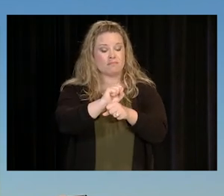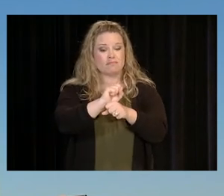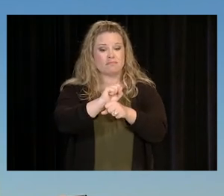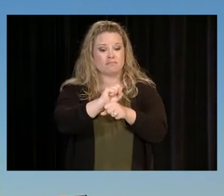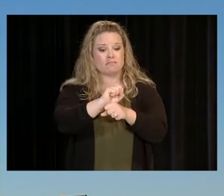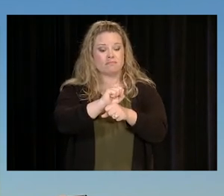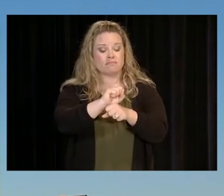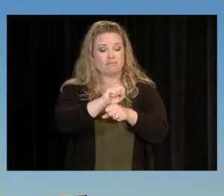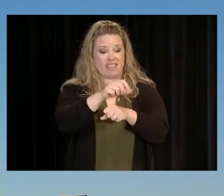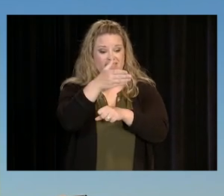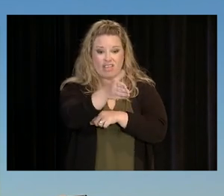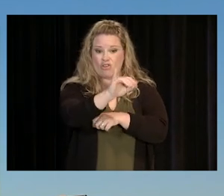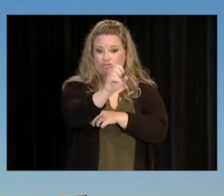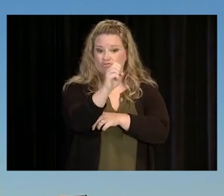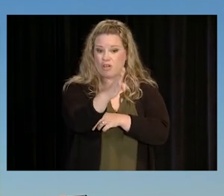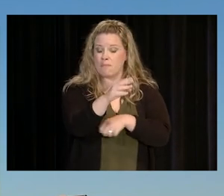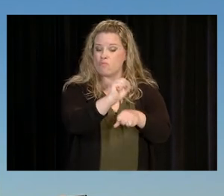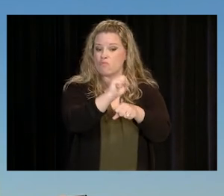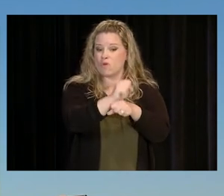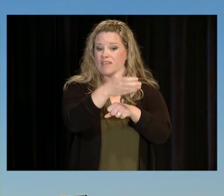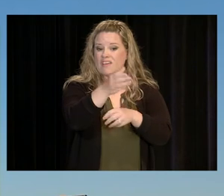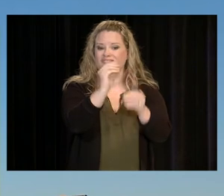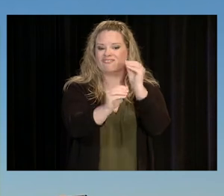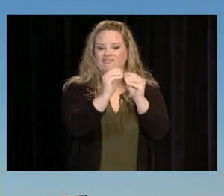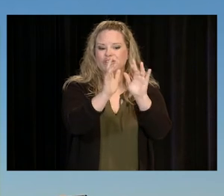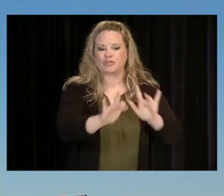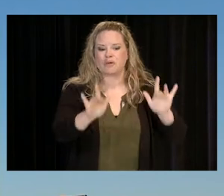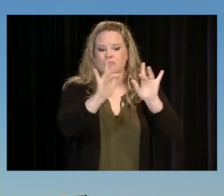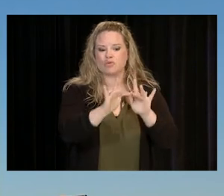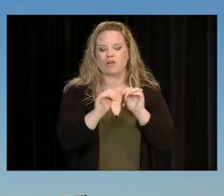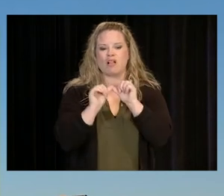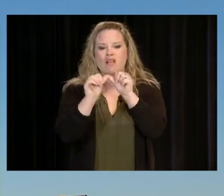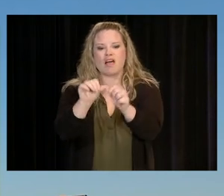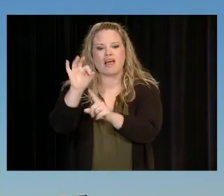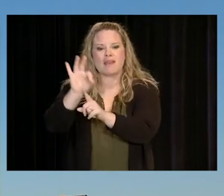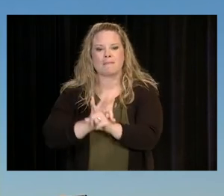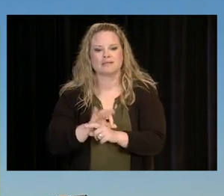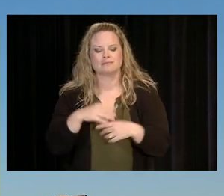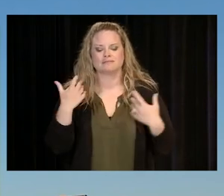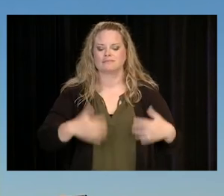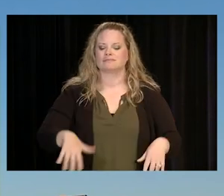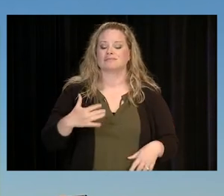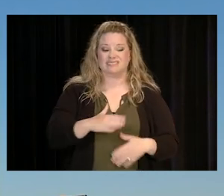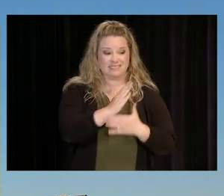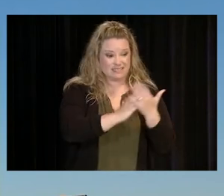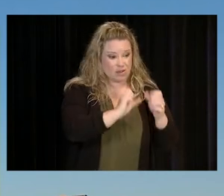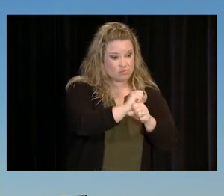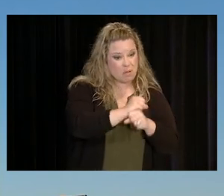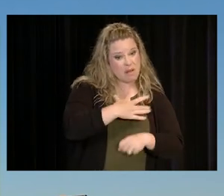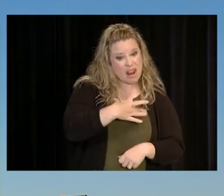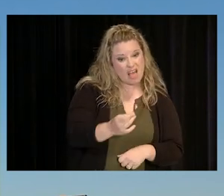WANT TO GUESS HOW LONG THAT JOB LASTED? NINE MONTHS. SOME OF THOSE JOBS I LIKED SOME I DIDN'T,